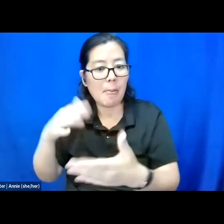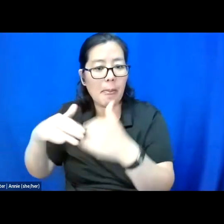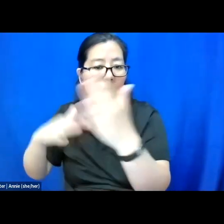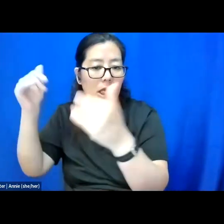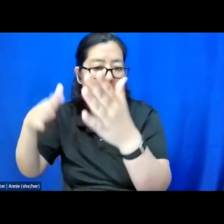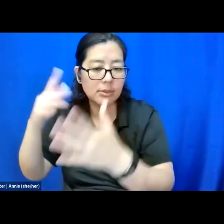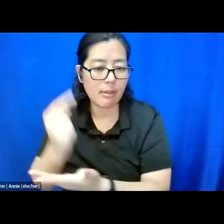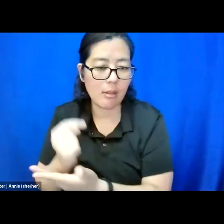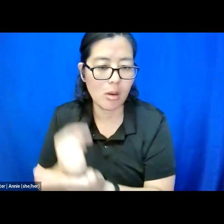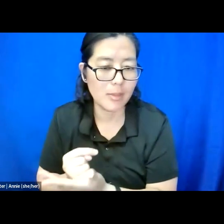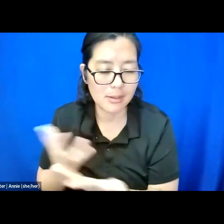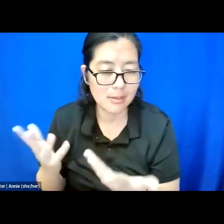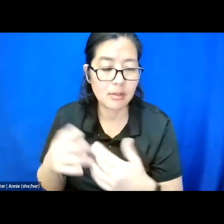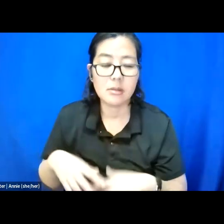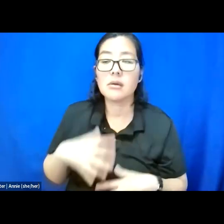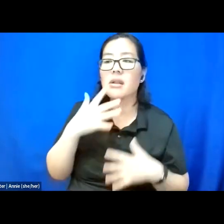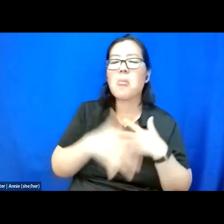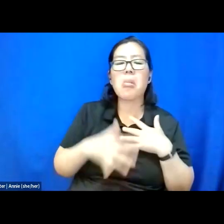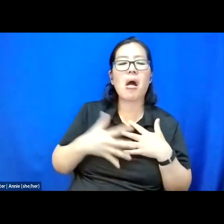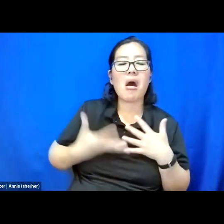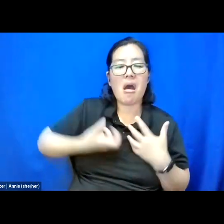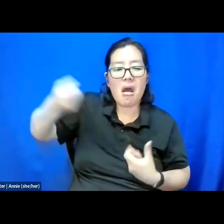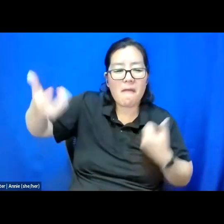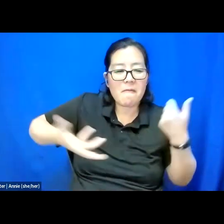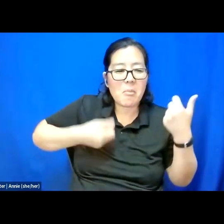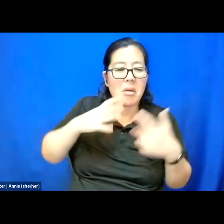Is blood from them black bodies tension your cheeks red?